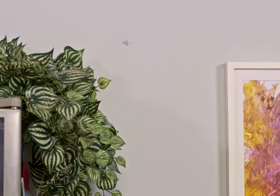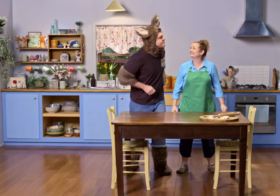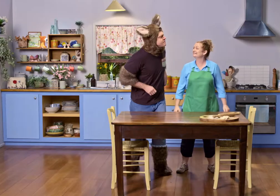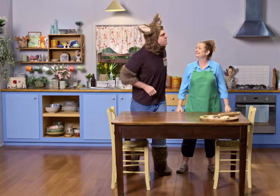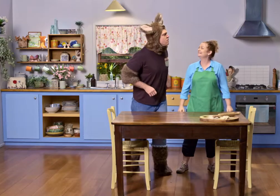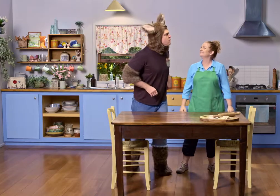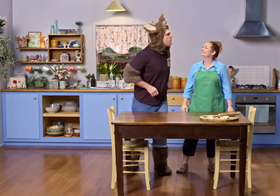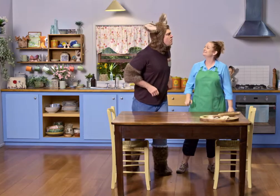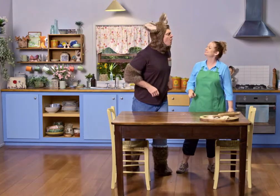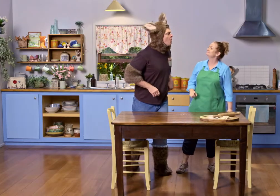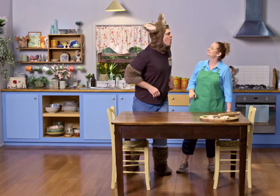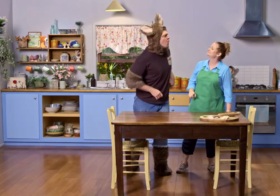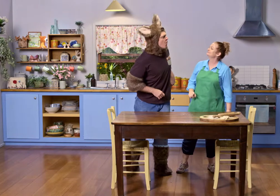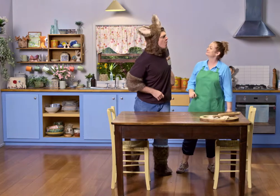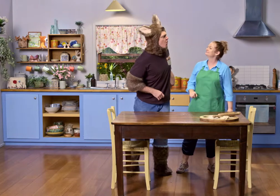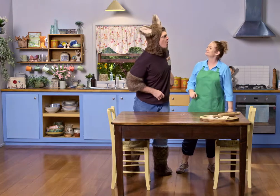Um...hmm.